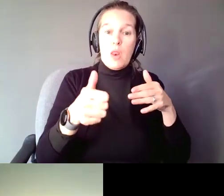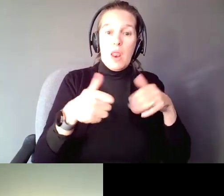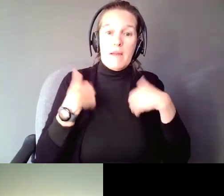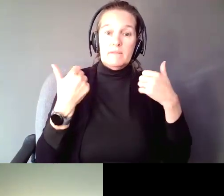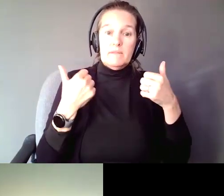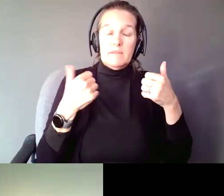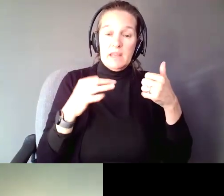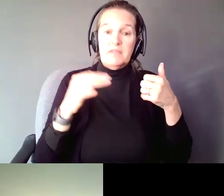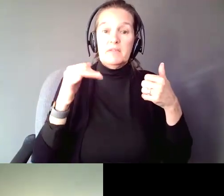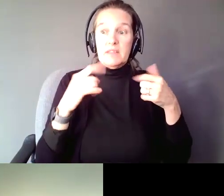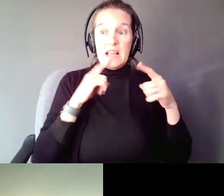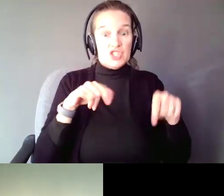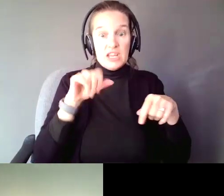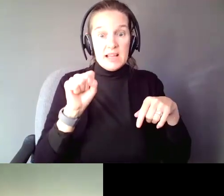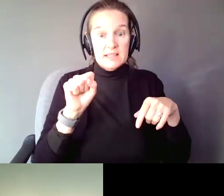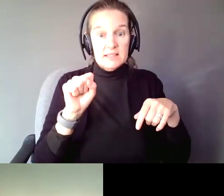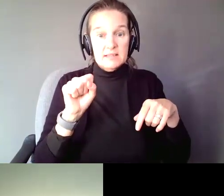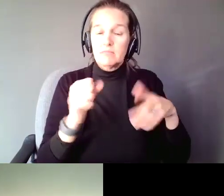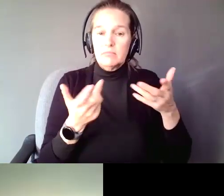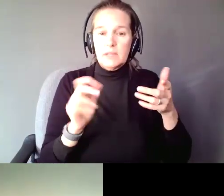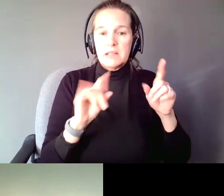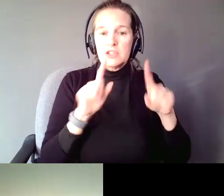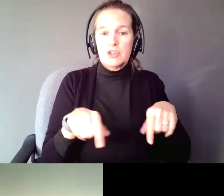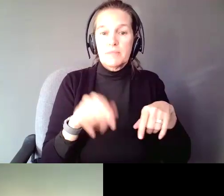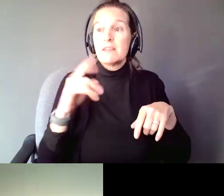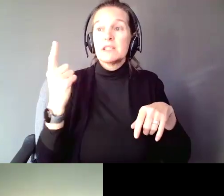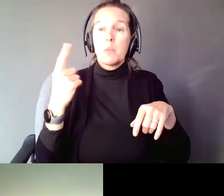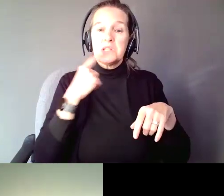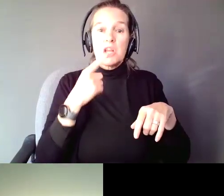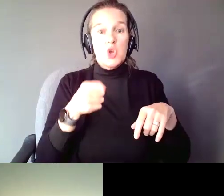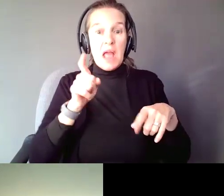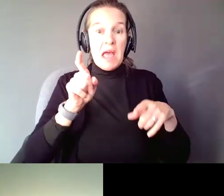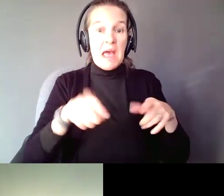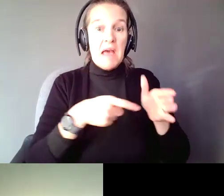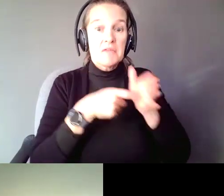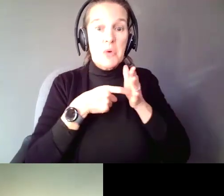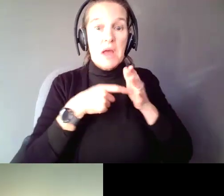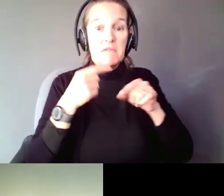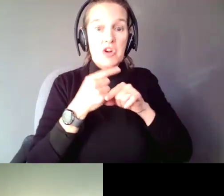then when someone tells you that you have to have a guardian or need to, especially because that is